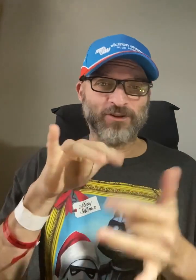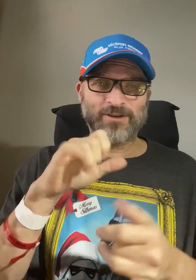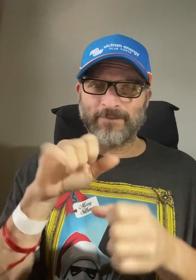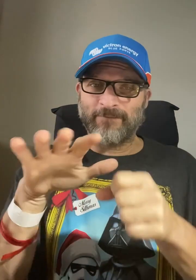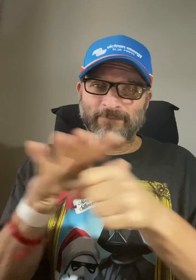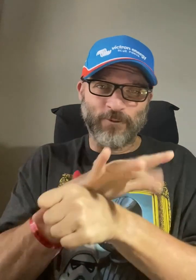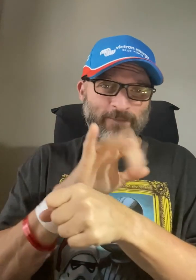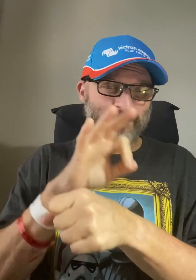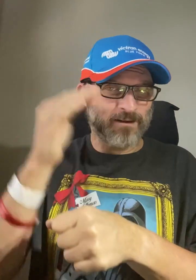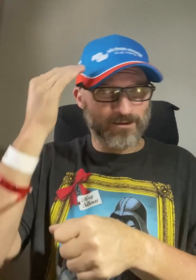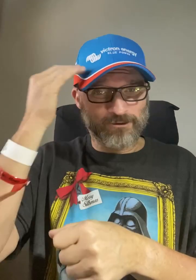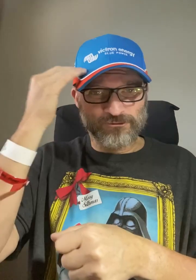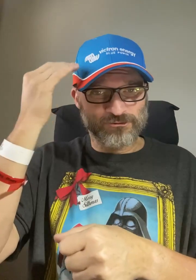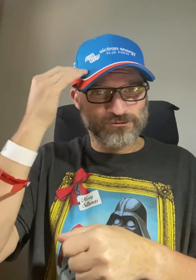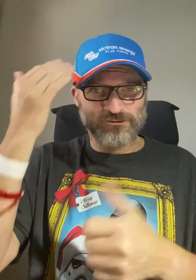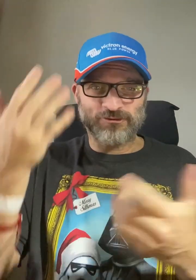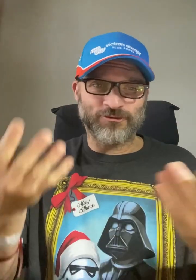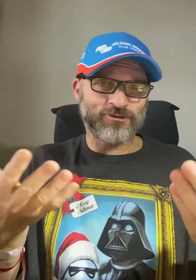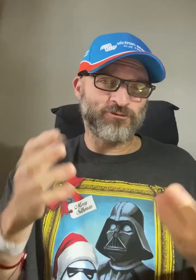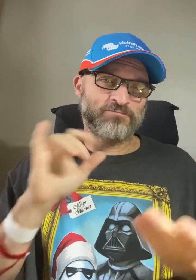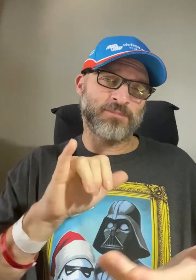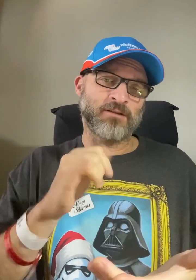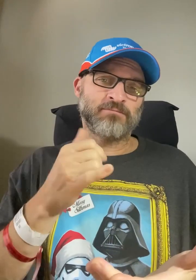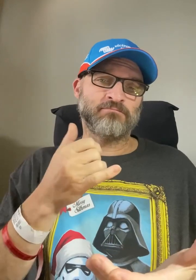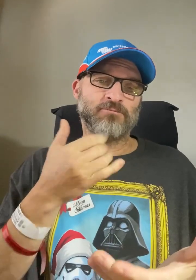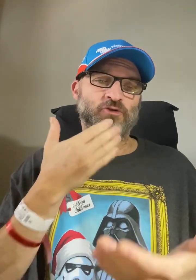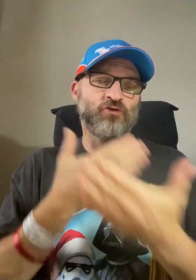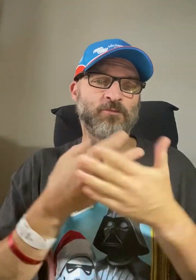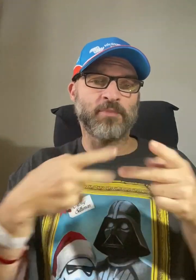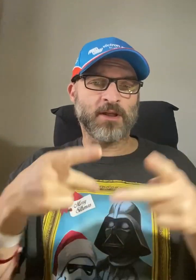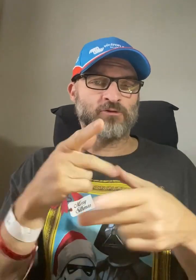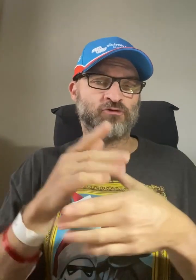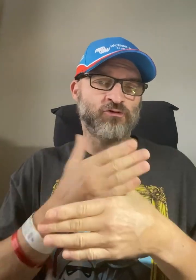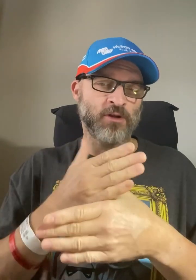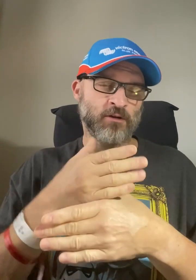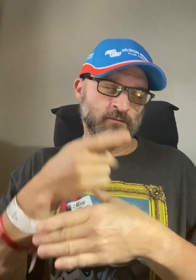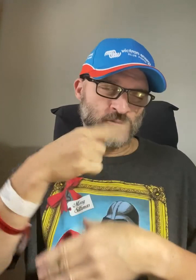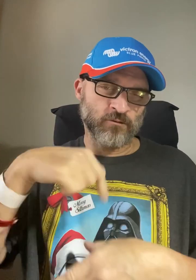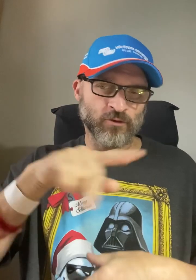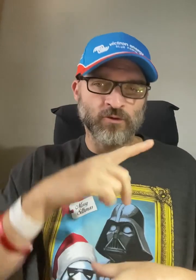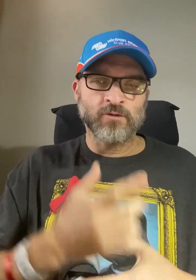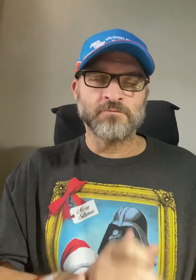The internet is full of knowledge. That is a good place to share with you all.